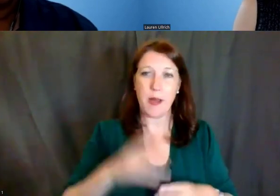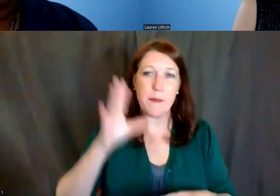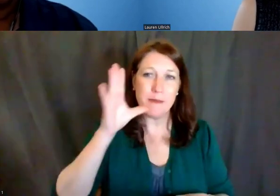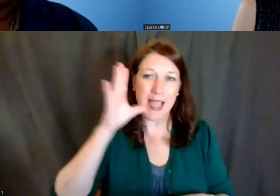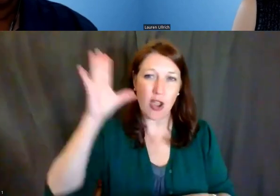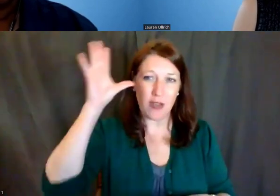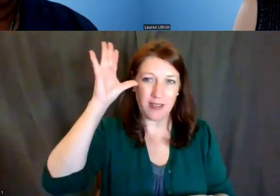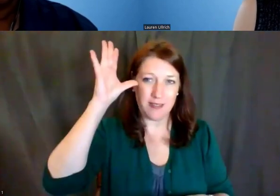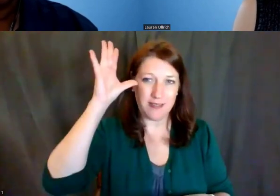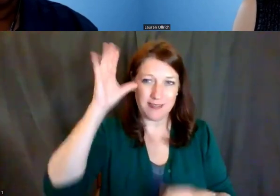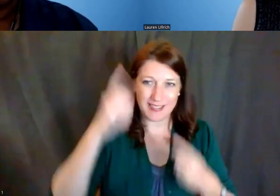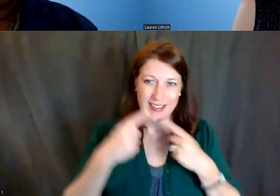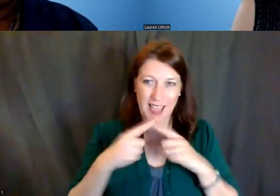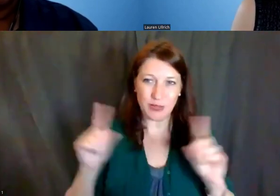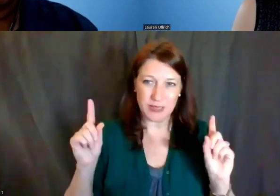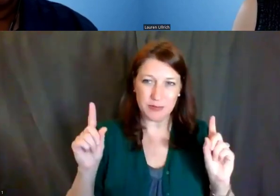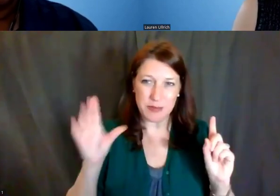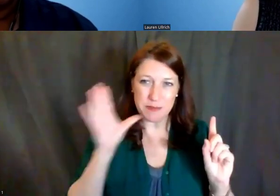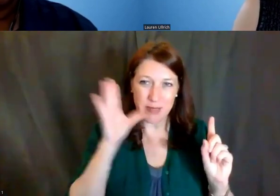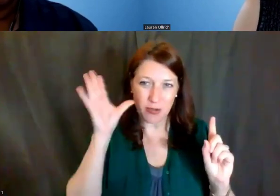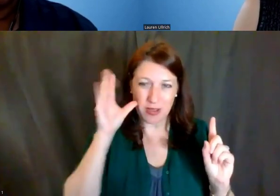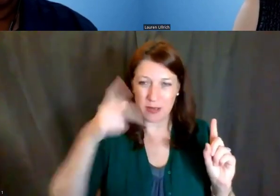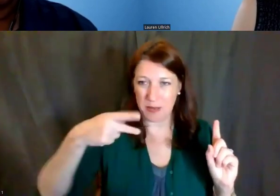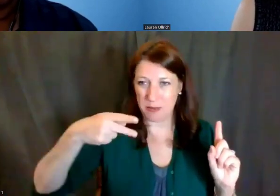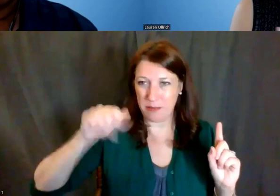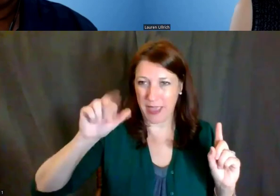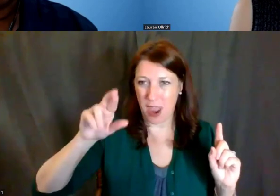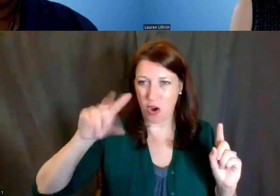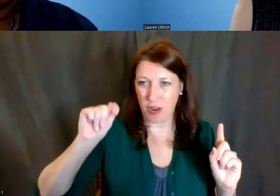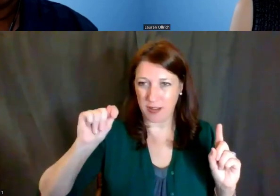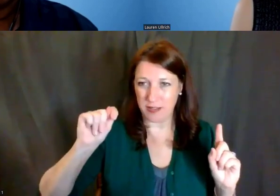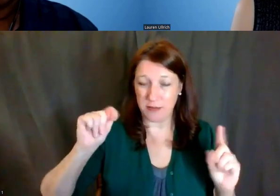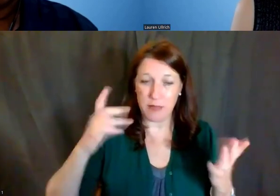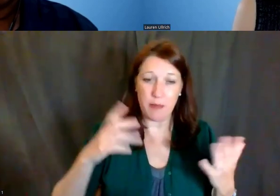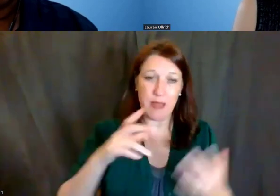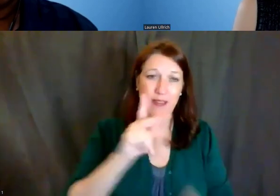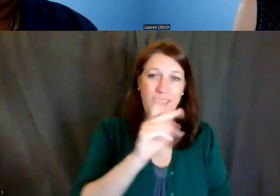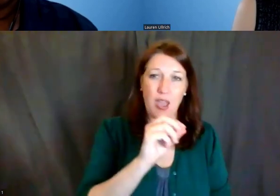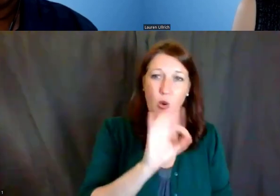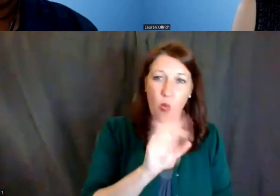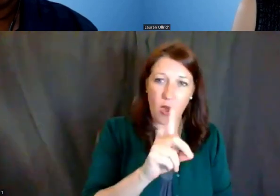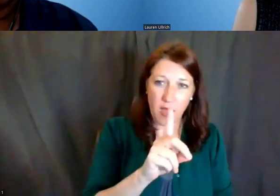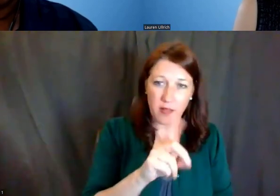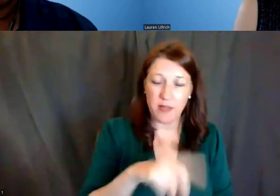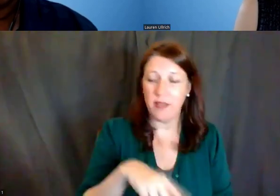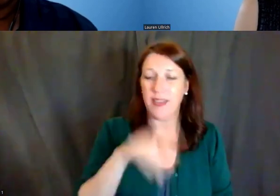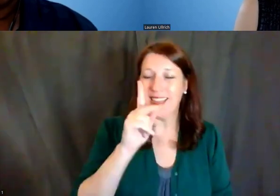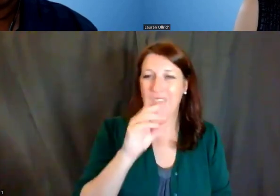You might hear us talking about the parent K01 or the parent K99, and what this means is,